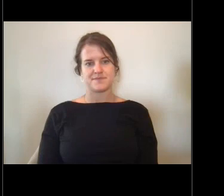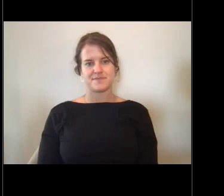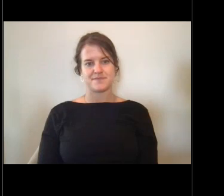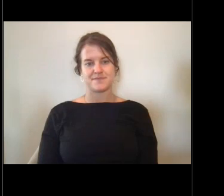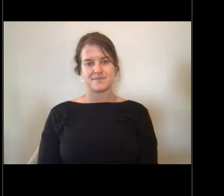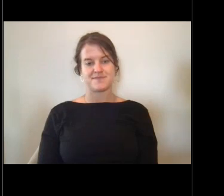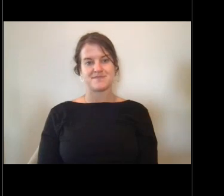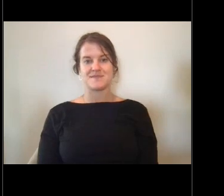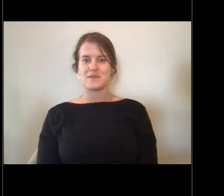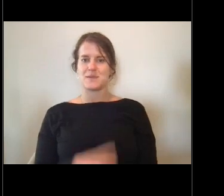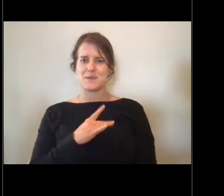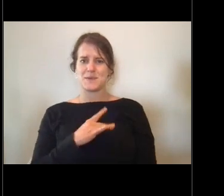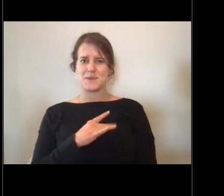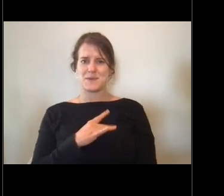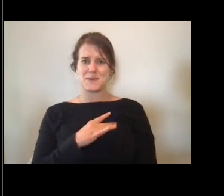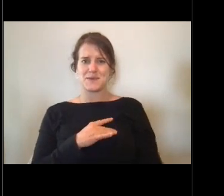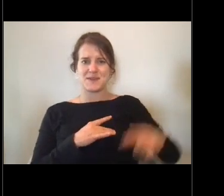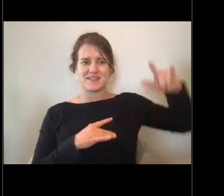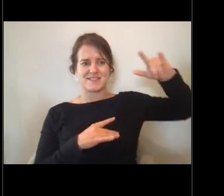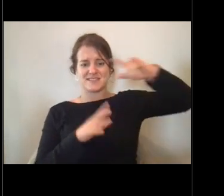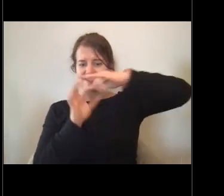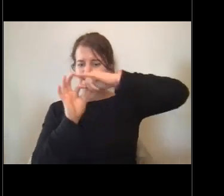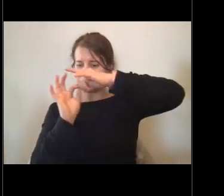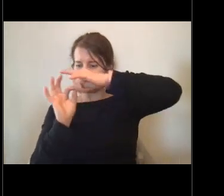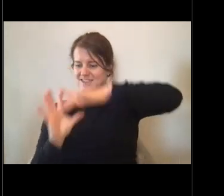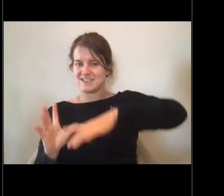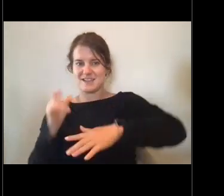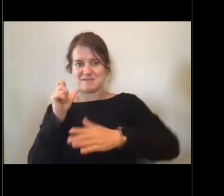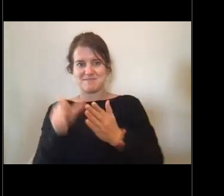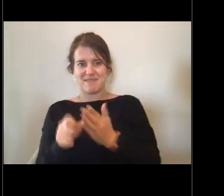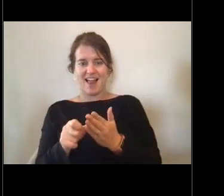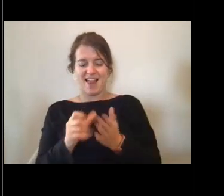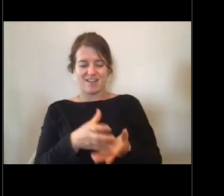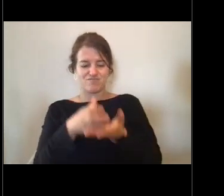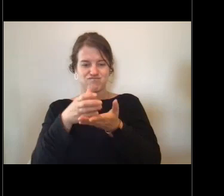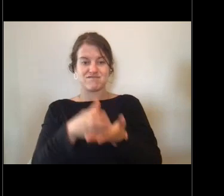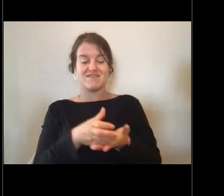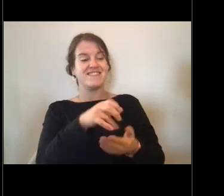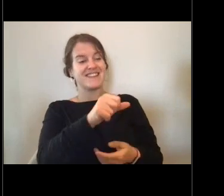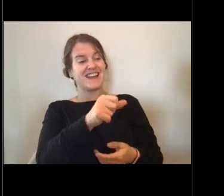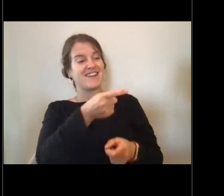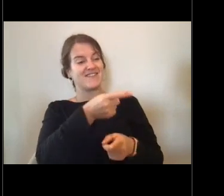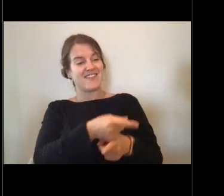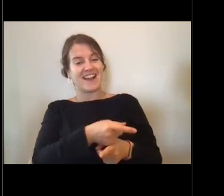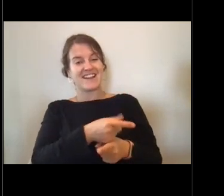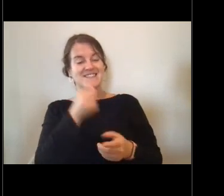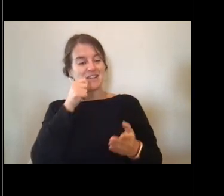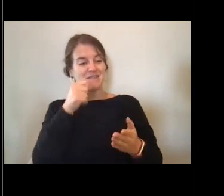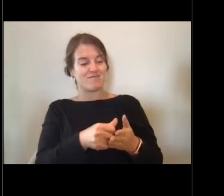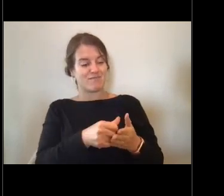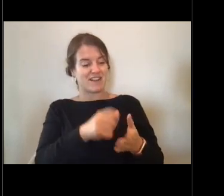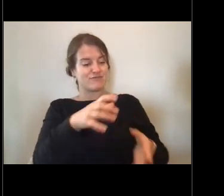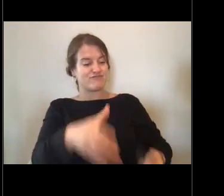[Lisa] That's pretty cool. Yeah. So they dropped off our mail and we sent our rescue boat